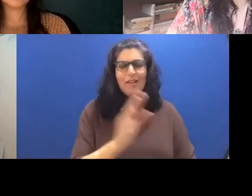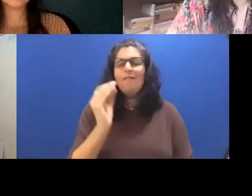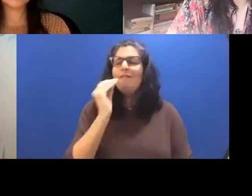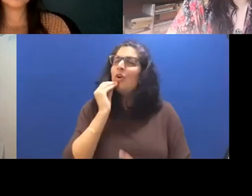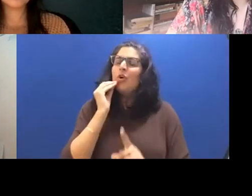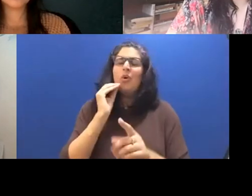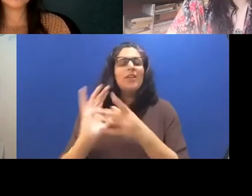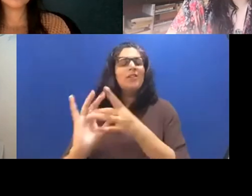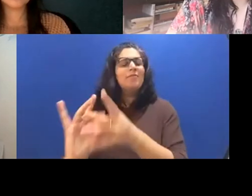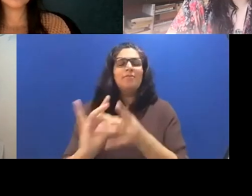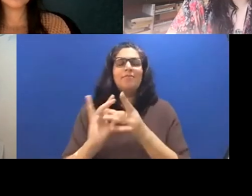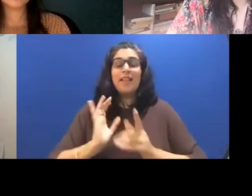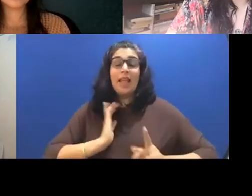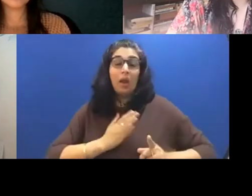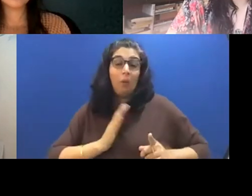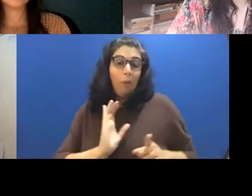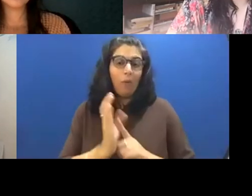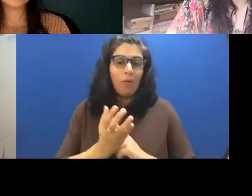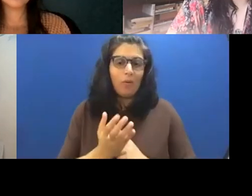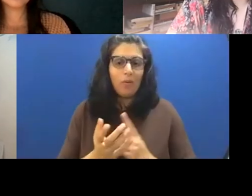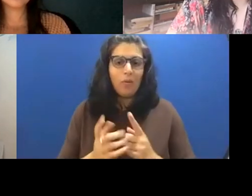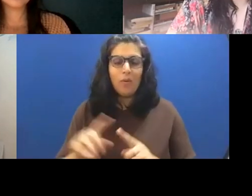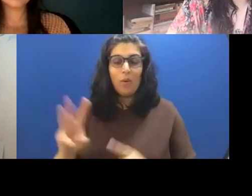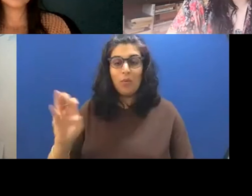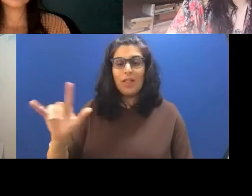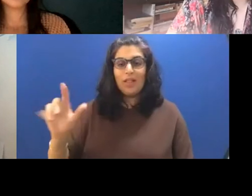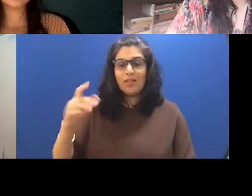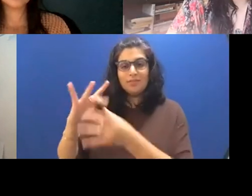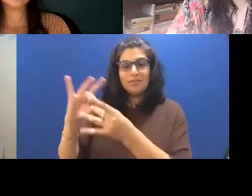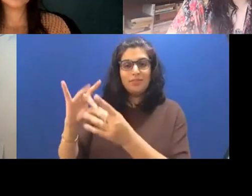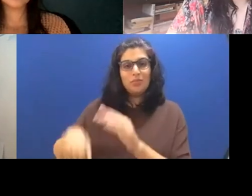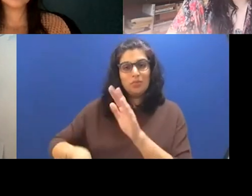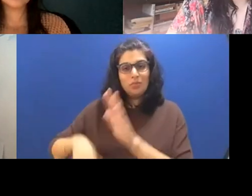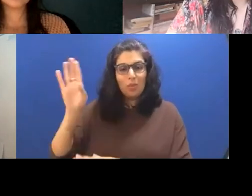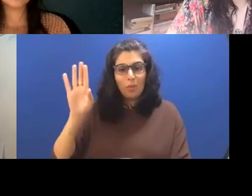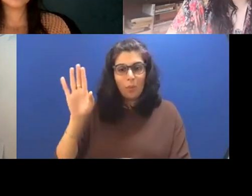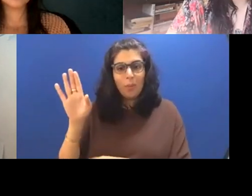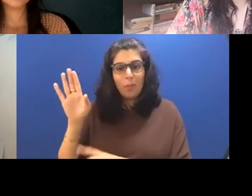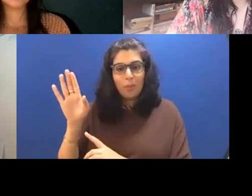to our culture, but we'll have mentioned you know, she goes up so what I'm one of the things